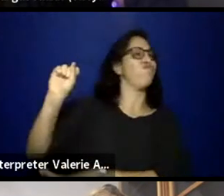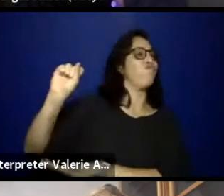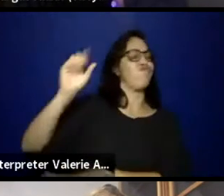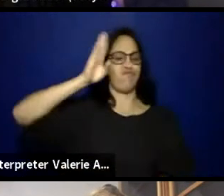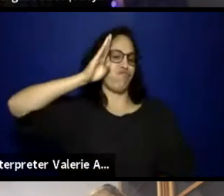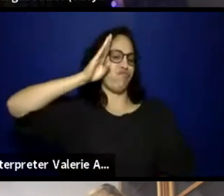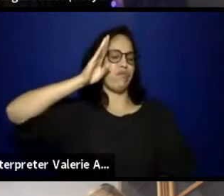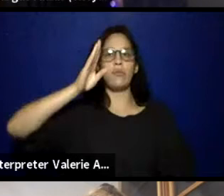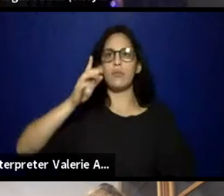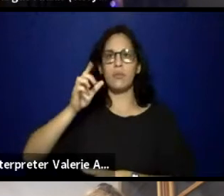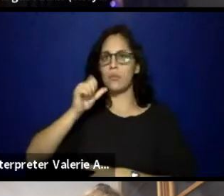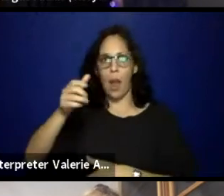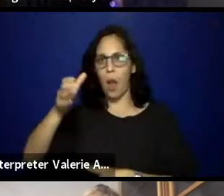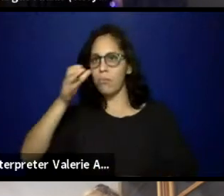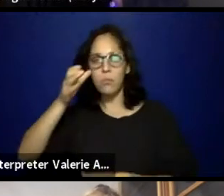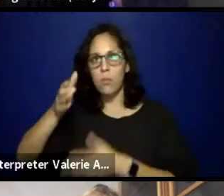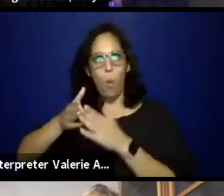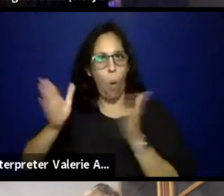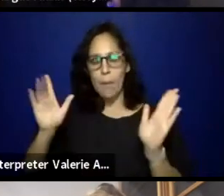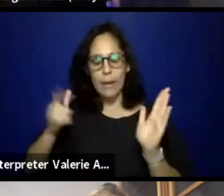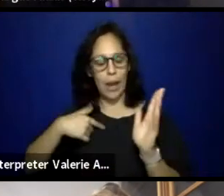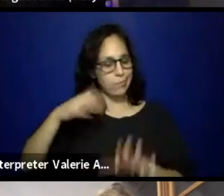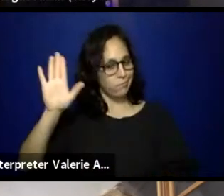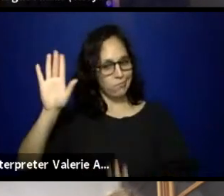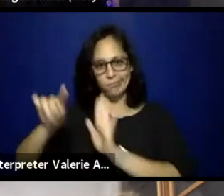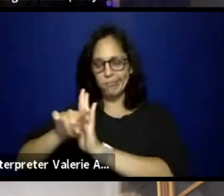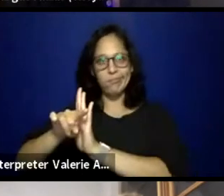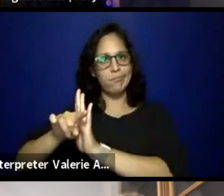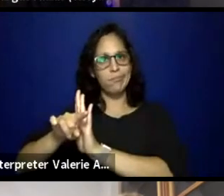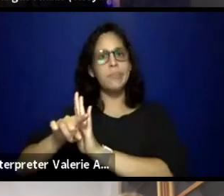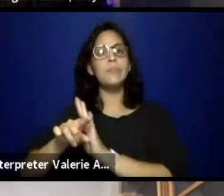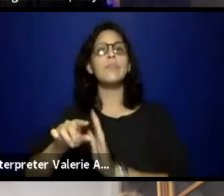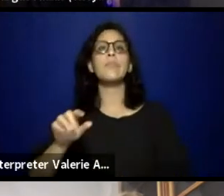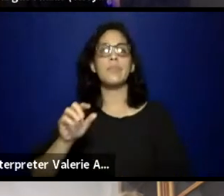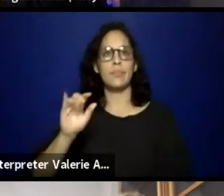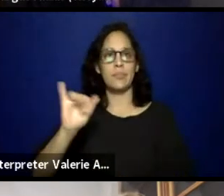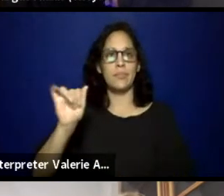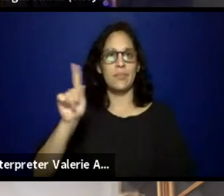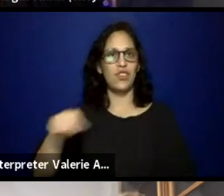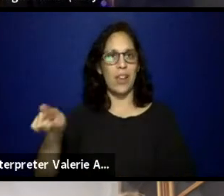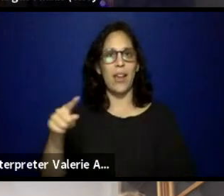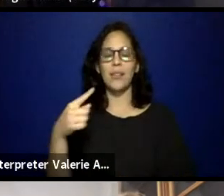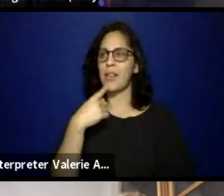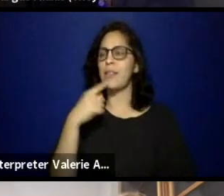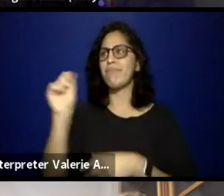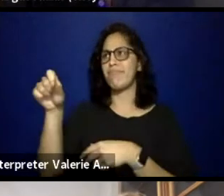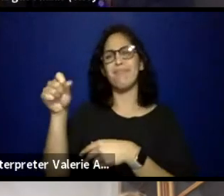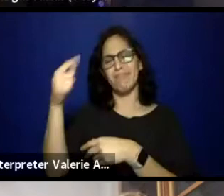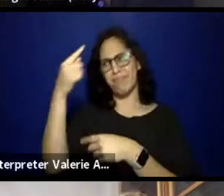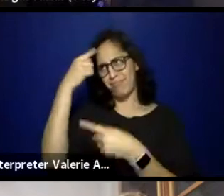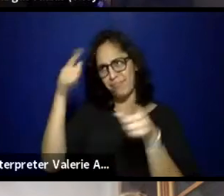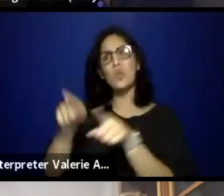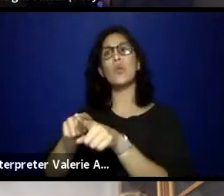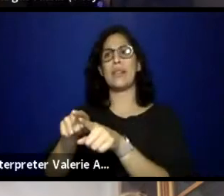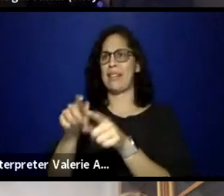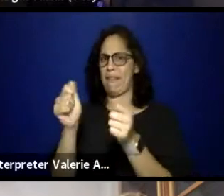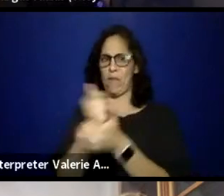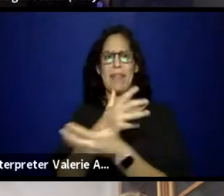And yes and all of your like, classification of what falls under the rainbow and add for myself, too, to that.